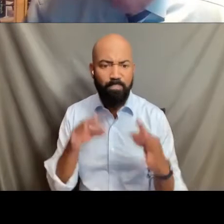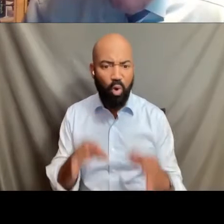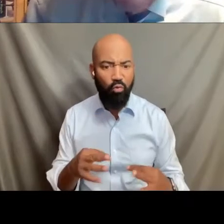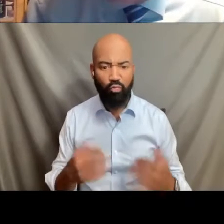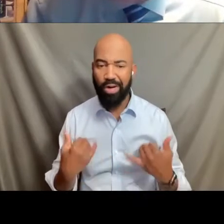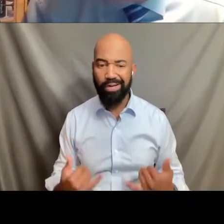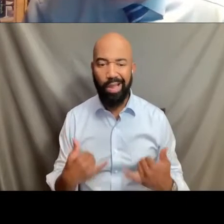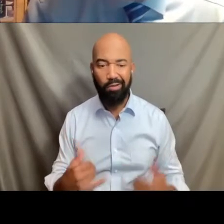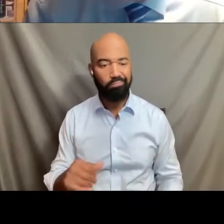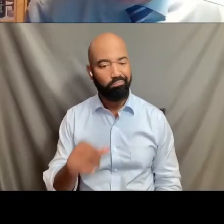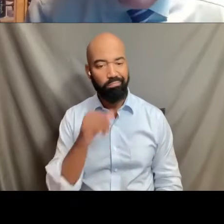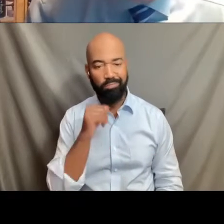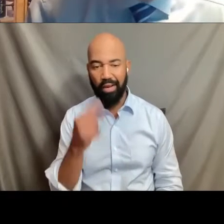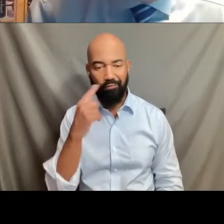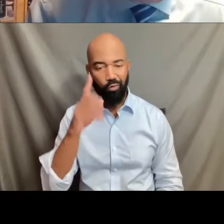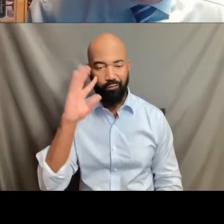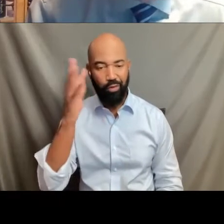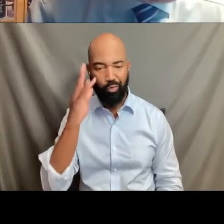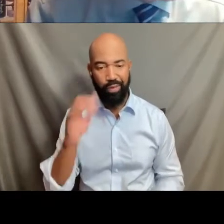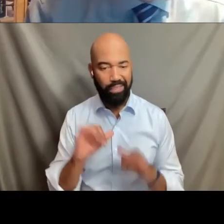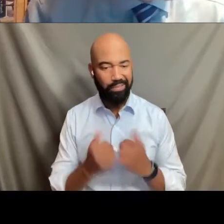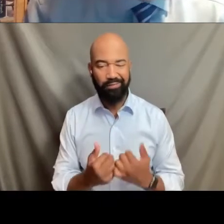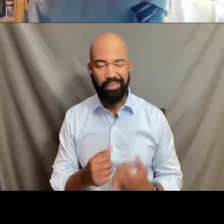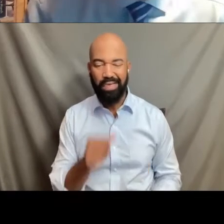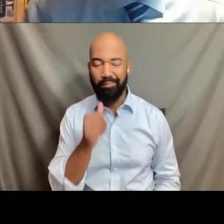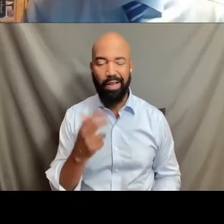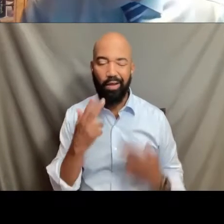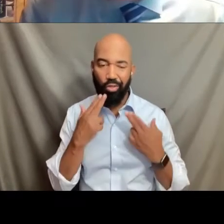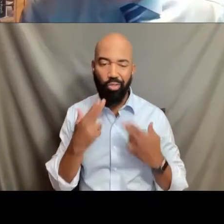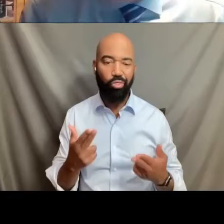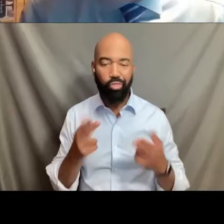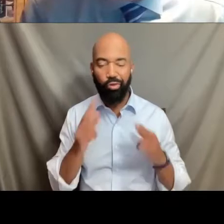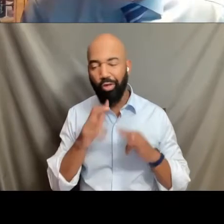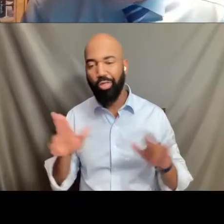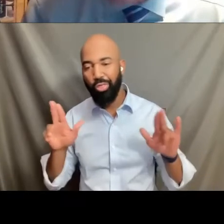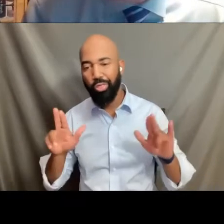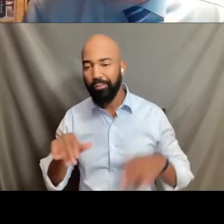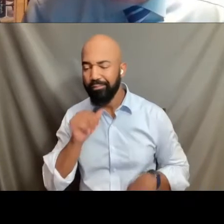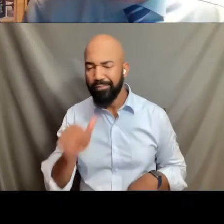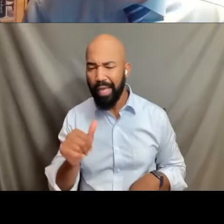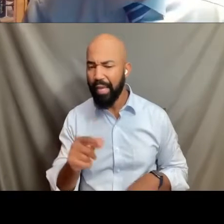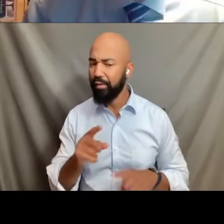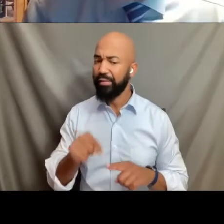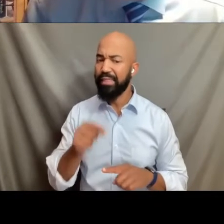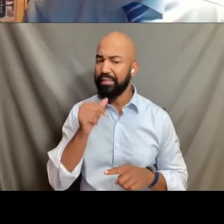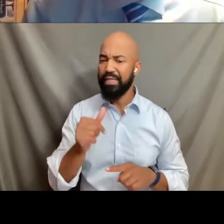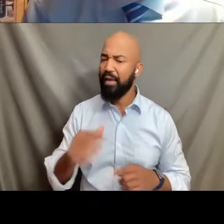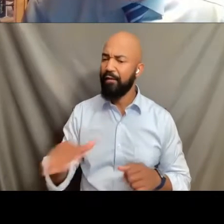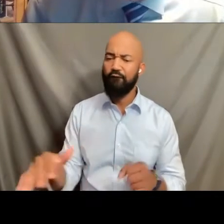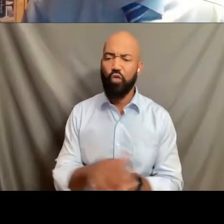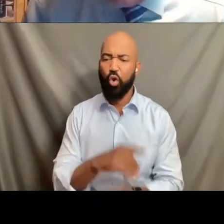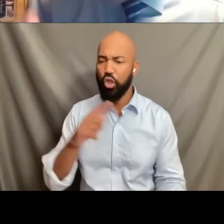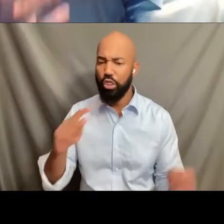No, I'm not gonna be so naive as to think that this has resulted in a complete change in our world.